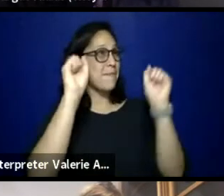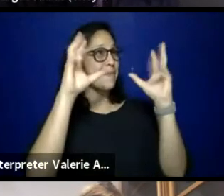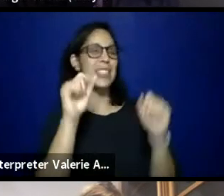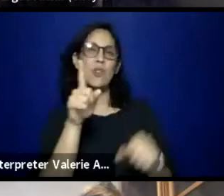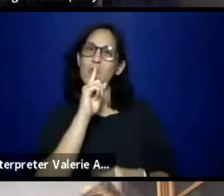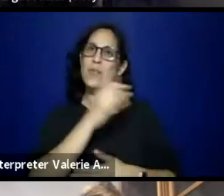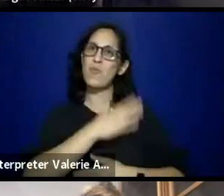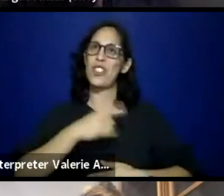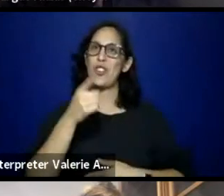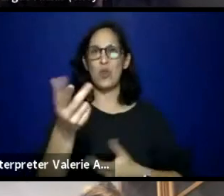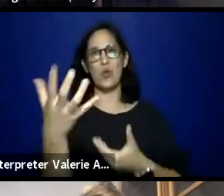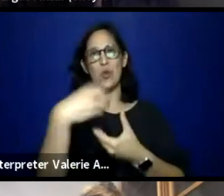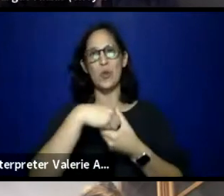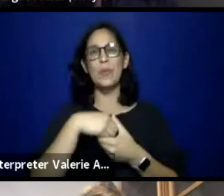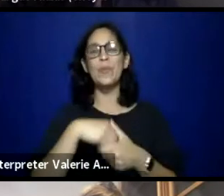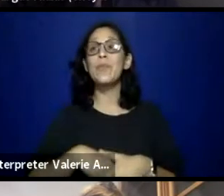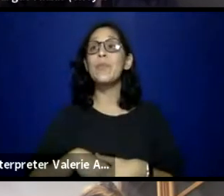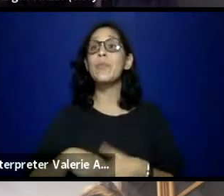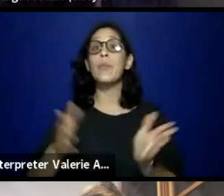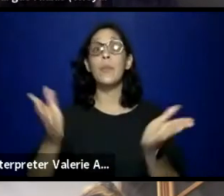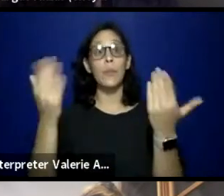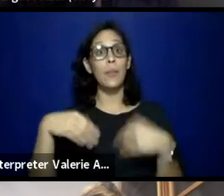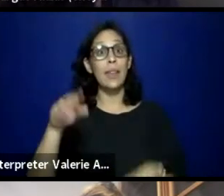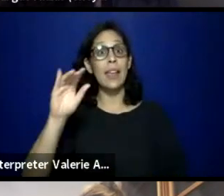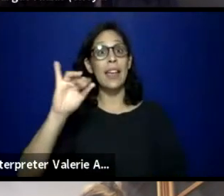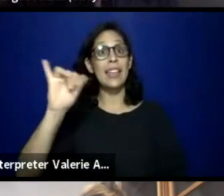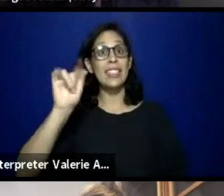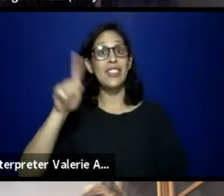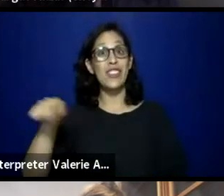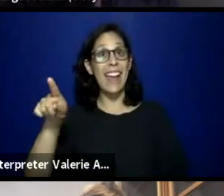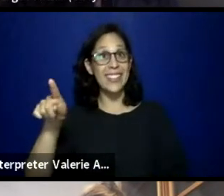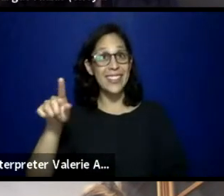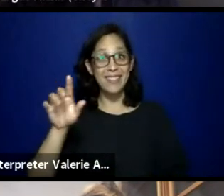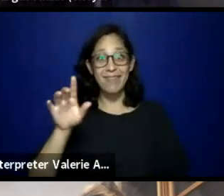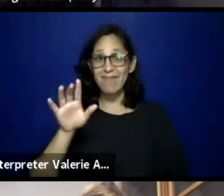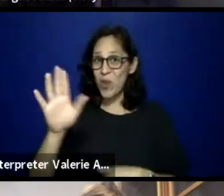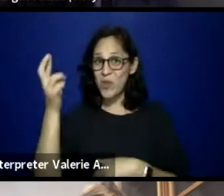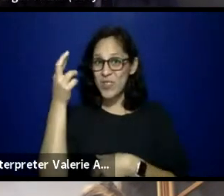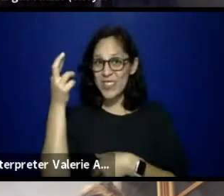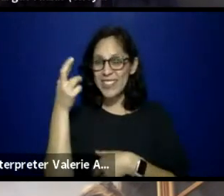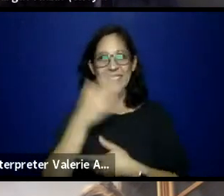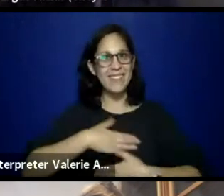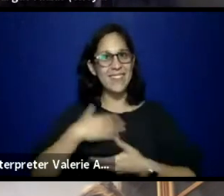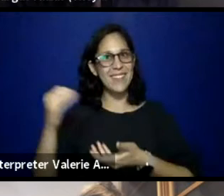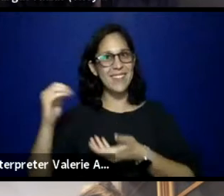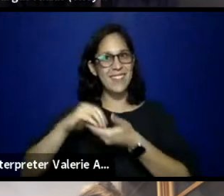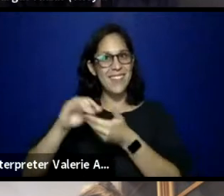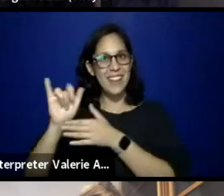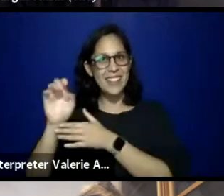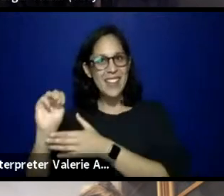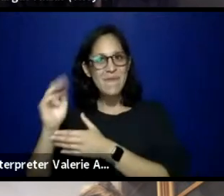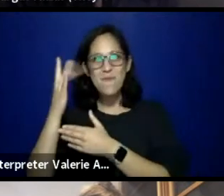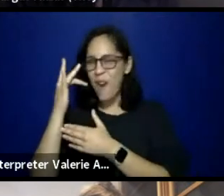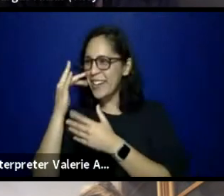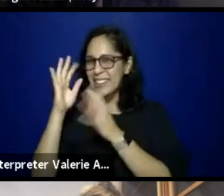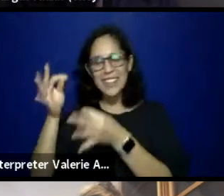Jaz, we're going to jump on over to you. One reason why you love working with ITM, and why you chose to build with them.